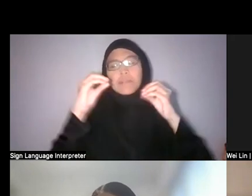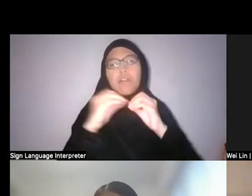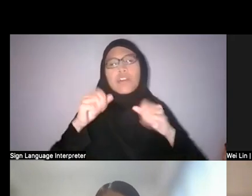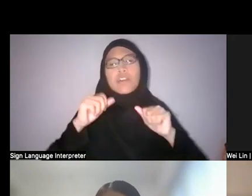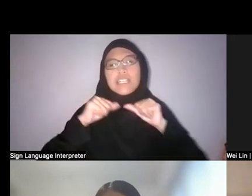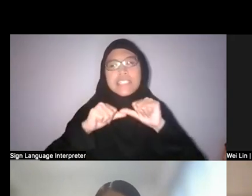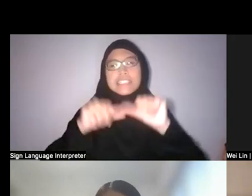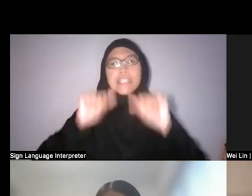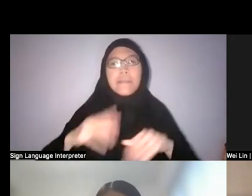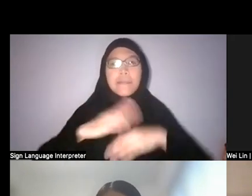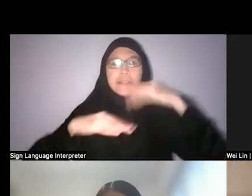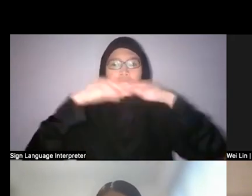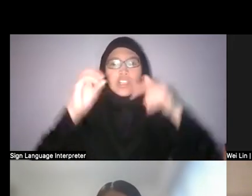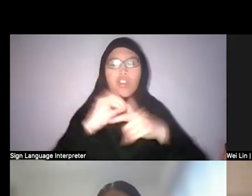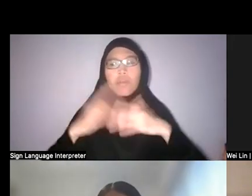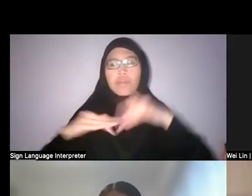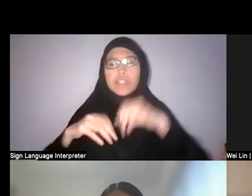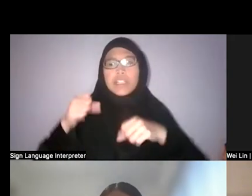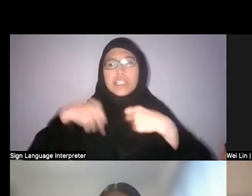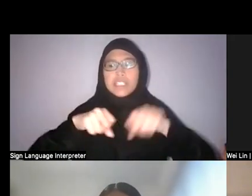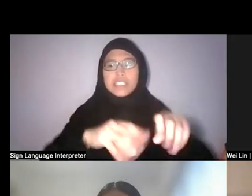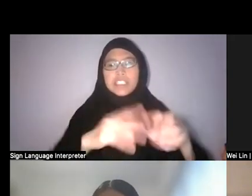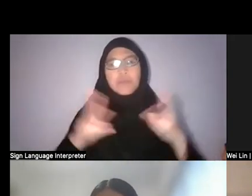or build sea walls and climate-resilient structures and things like that.